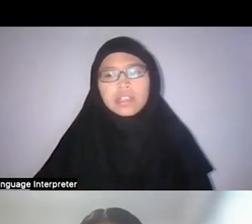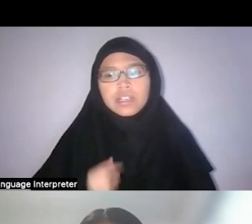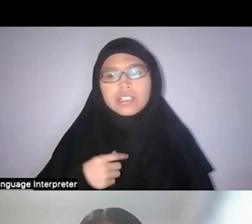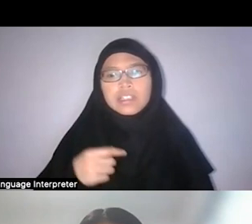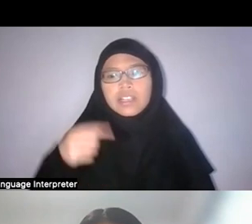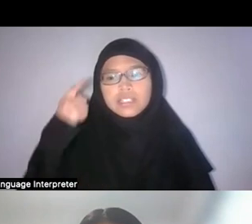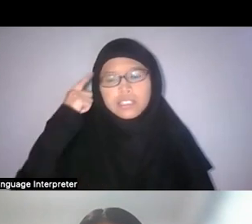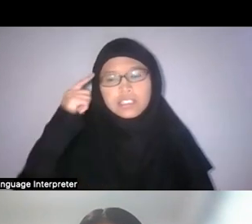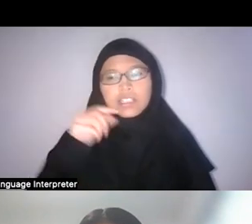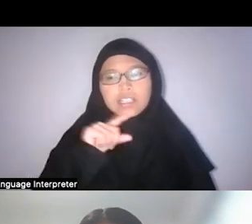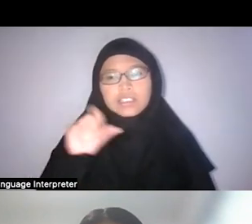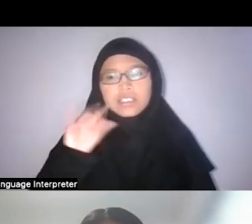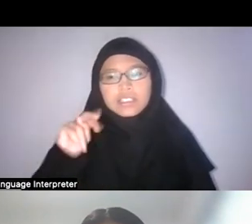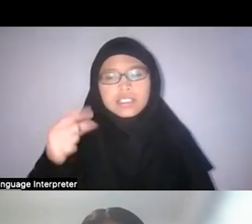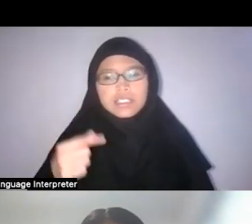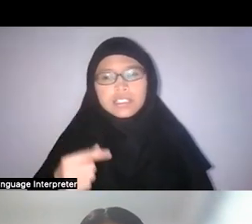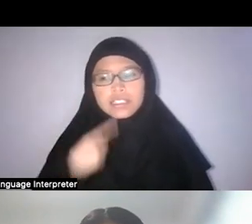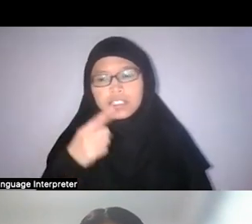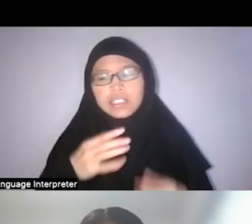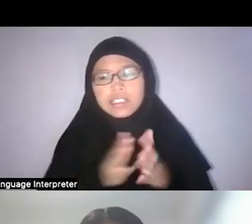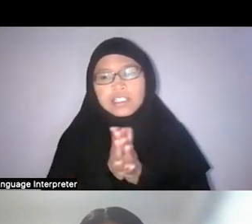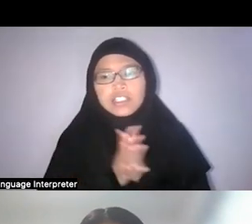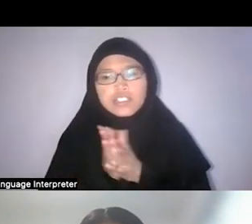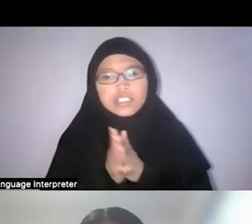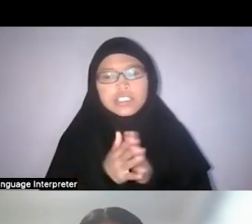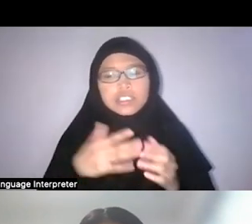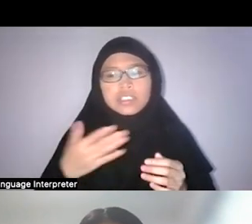no, I think it was Zining, who brought up an interesting thing about the heritage trails.